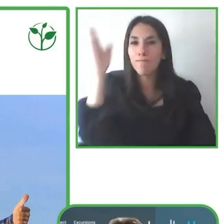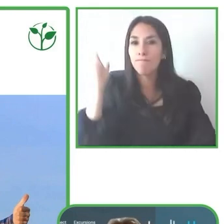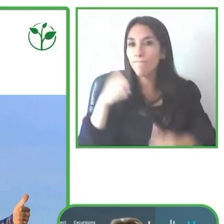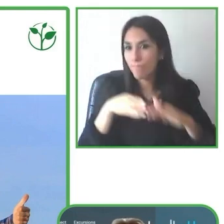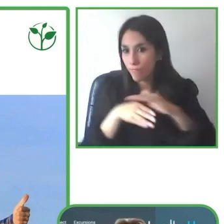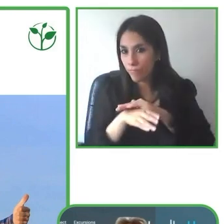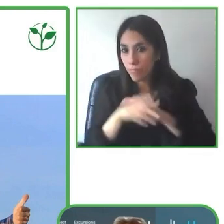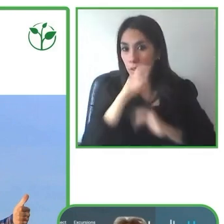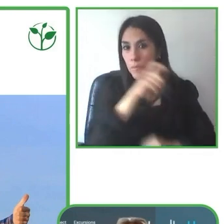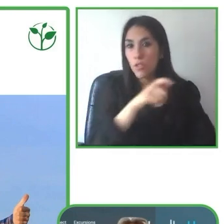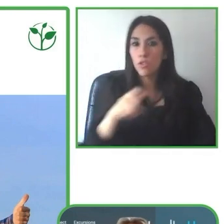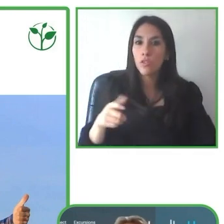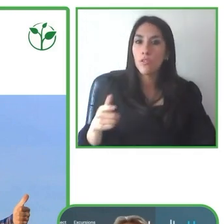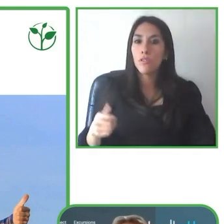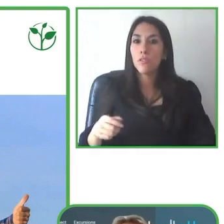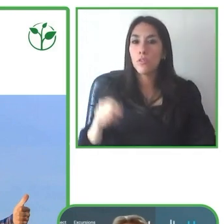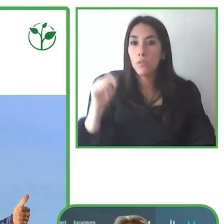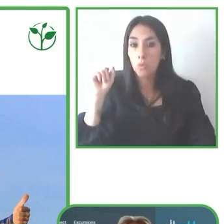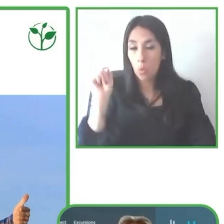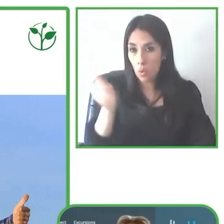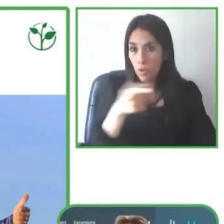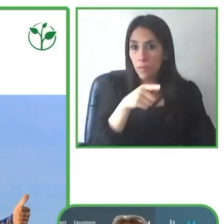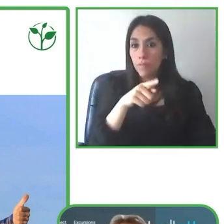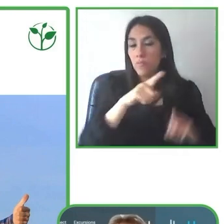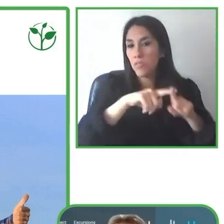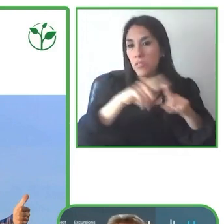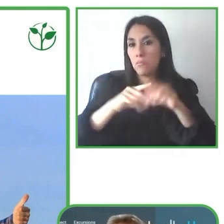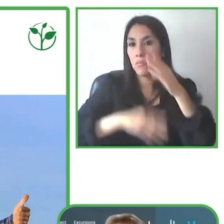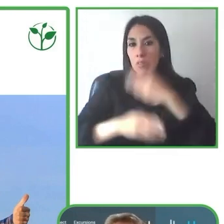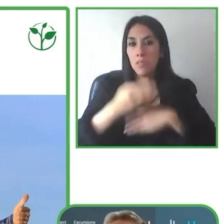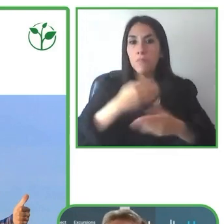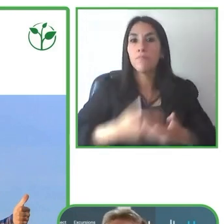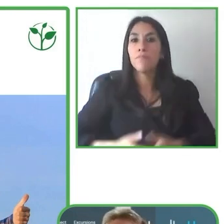you know, last year was hard for tourism.